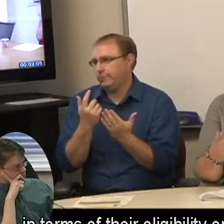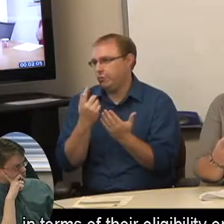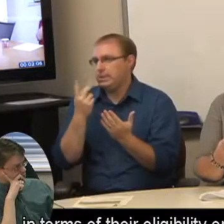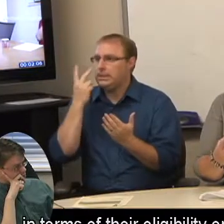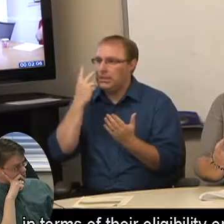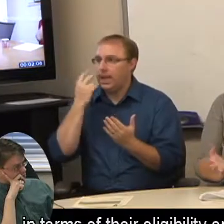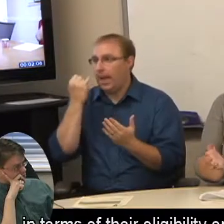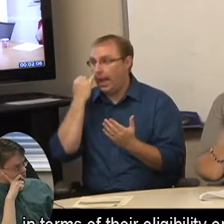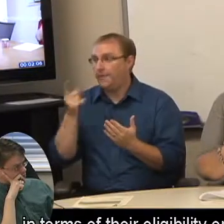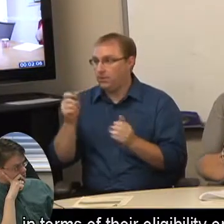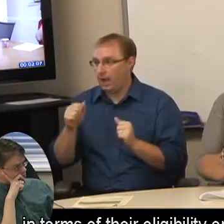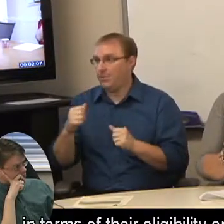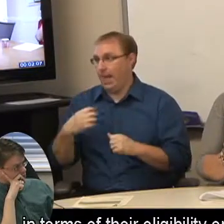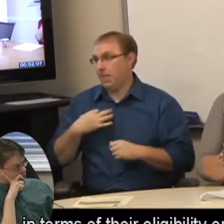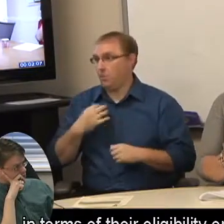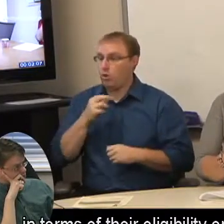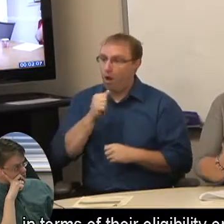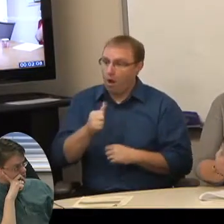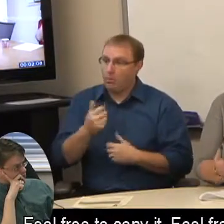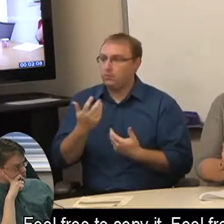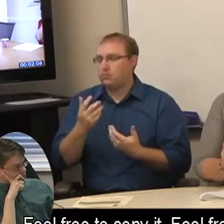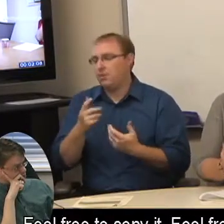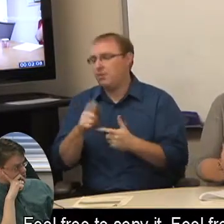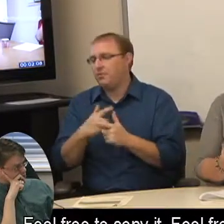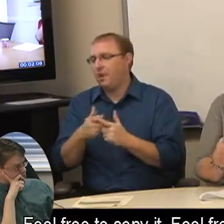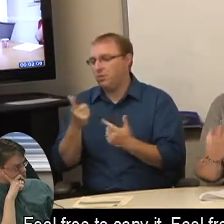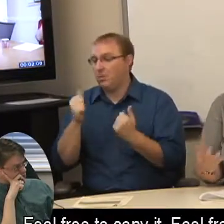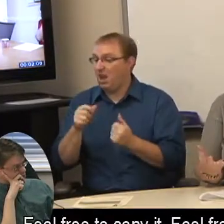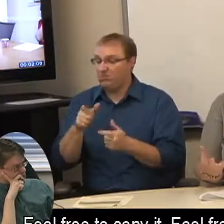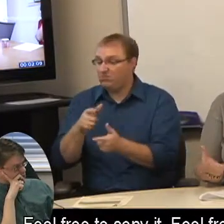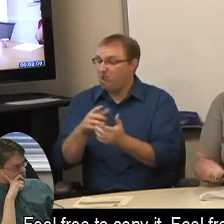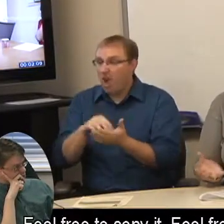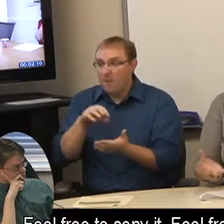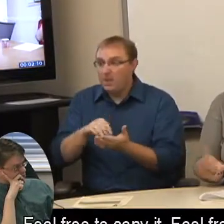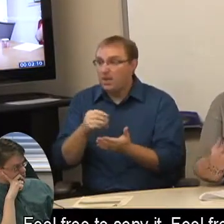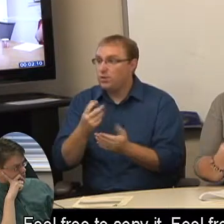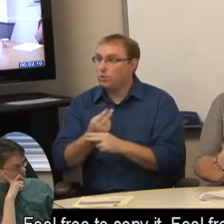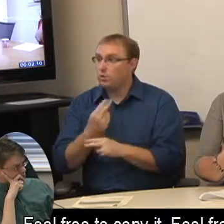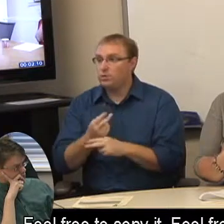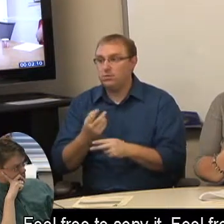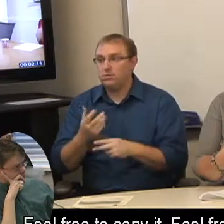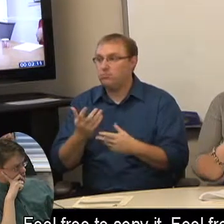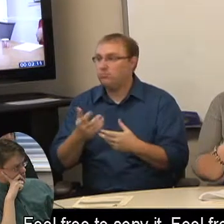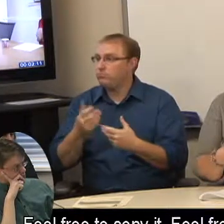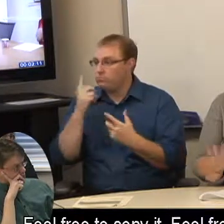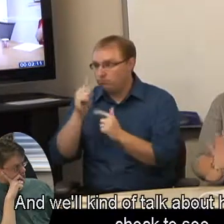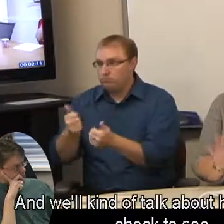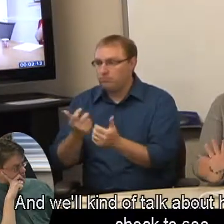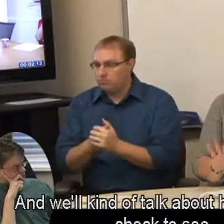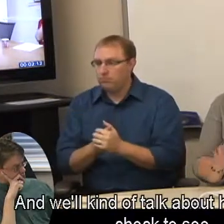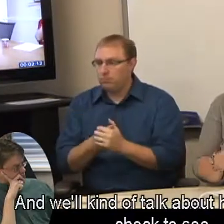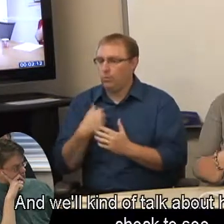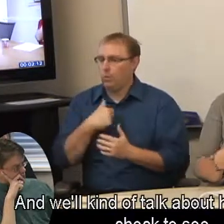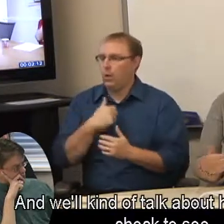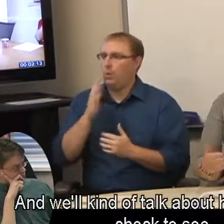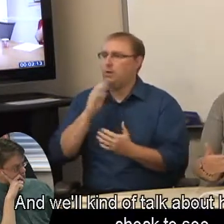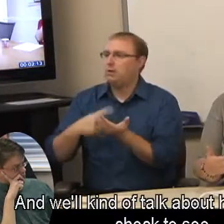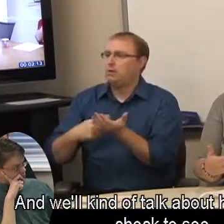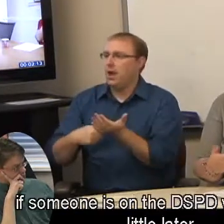in terms of their eligibility or diagnosis. Feel free to copy it. Feel free to use it. And we'll kind of talk about how you can check to see